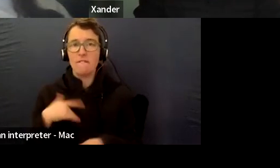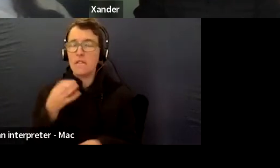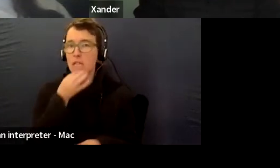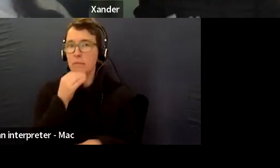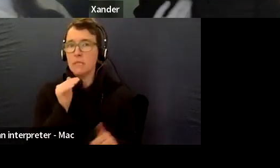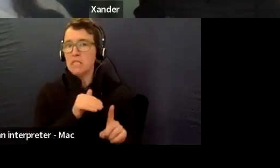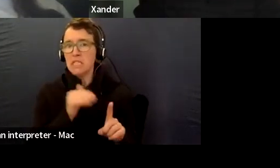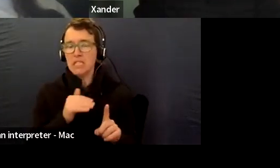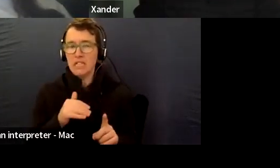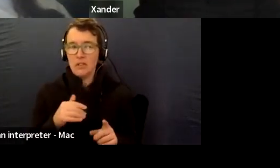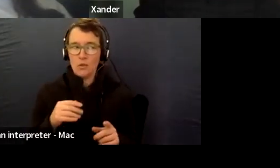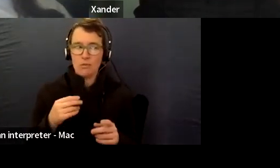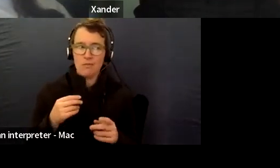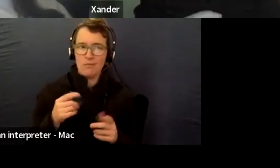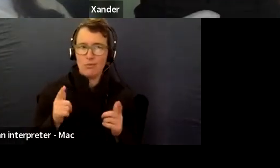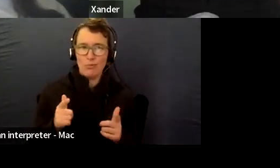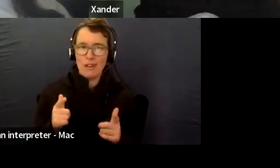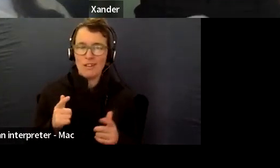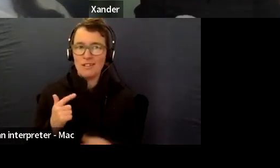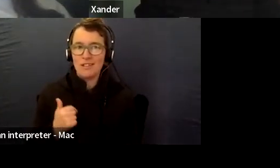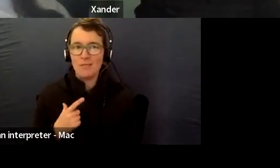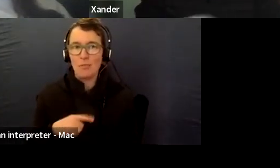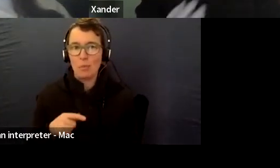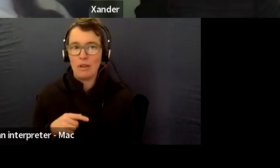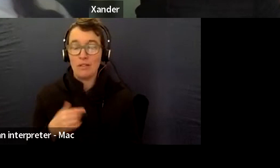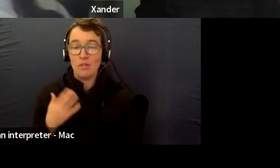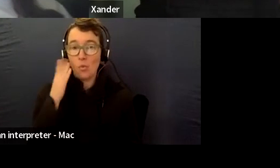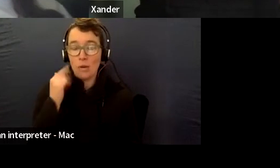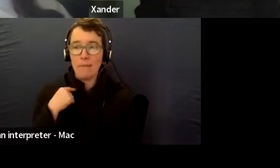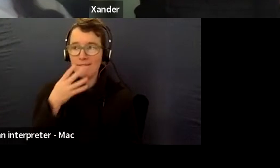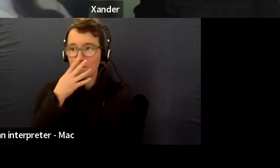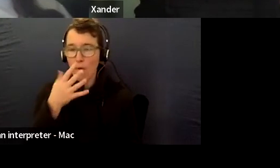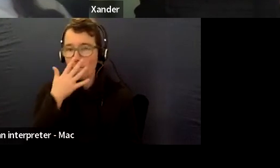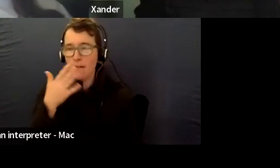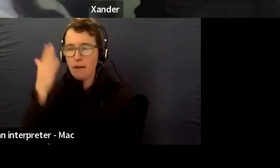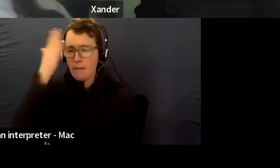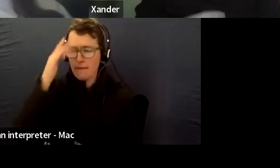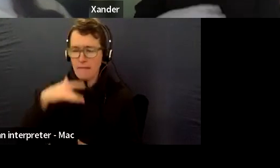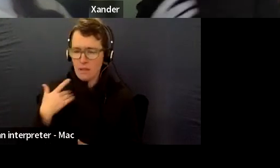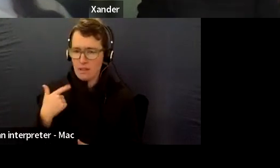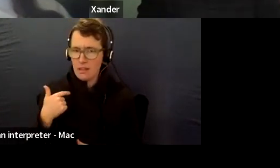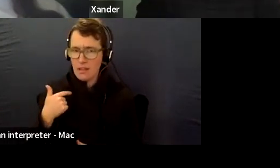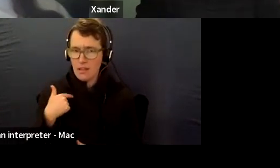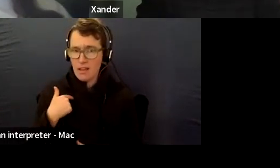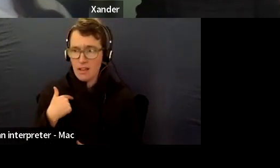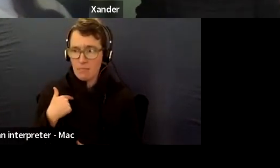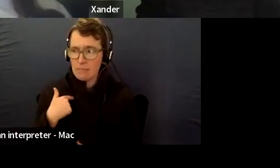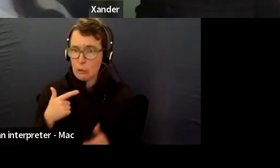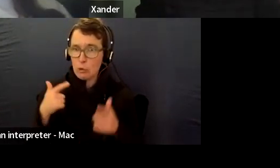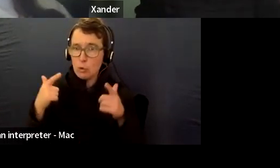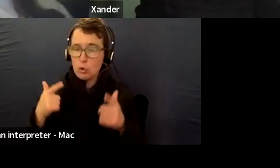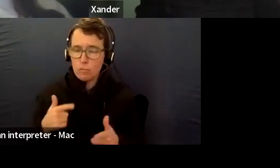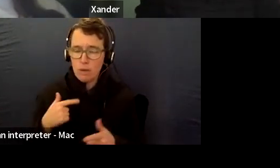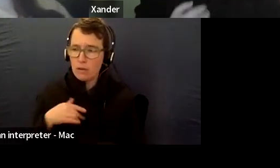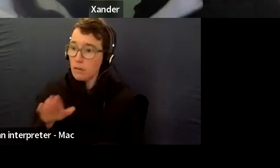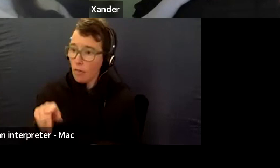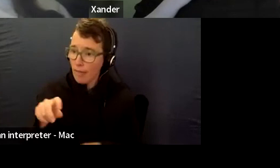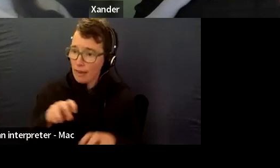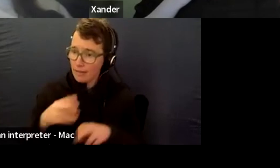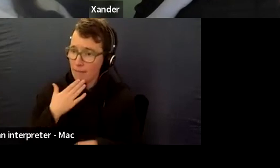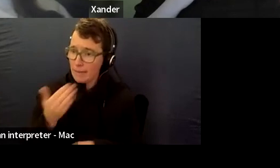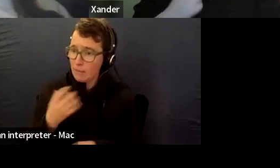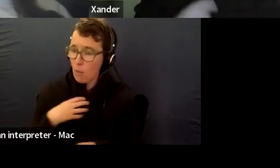Because in the early days, mom spend a lot of time wondering if she was being unreasonable when asking for slight certain activities to be more inclusive.